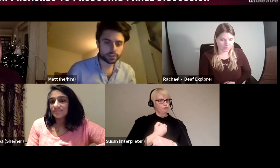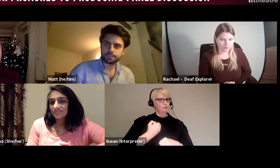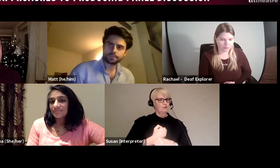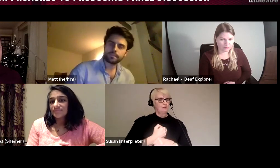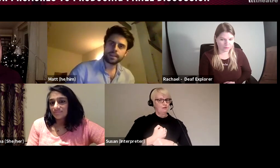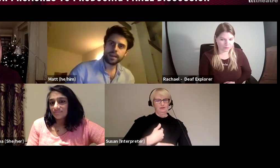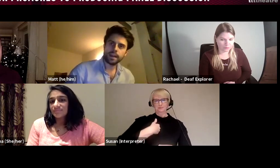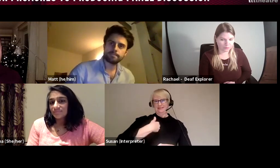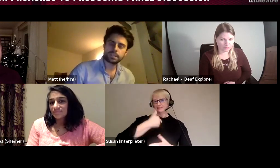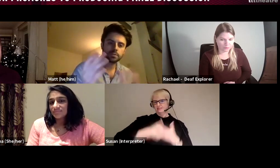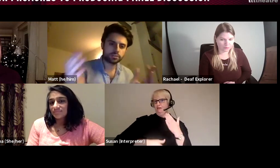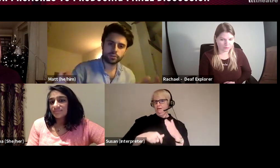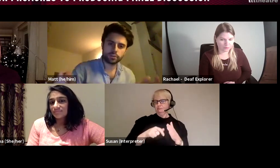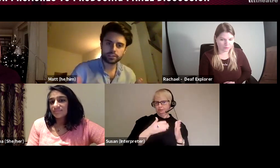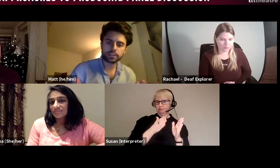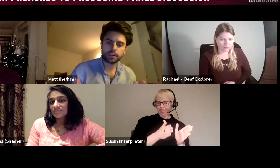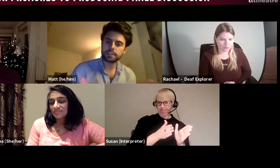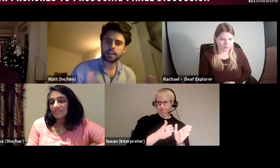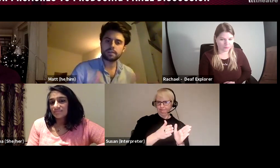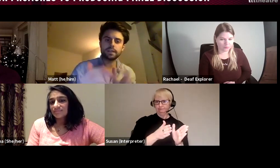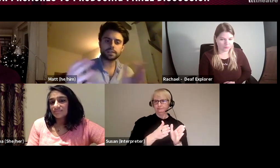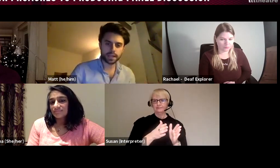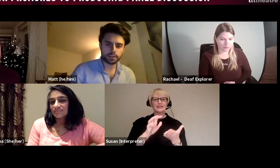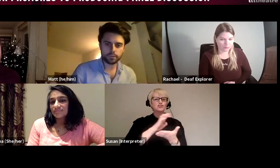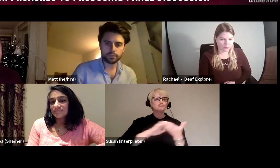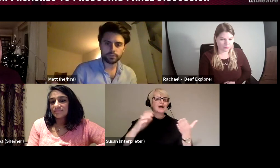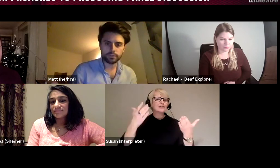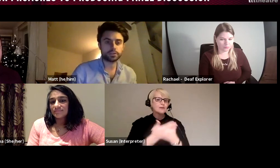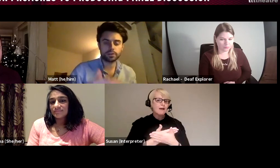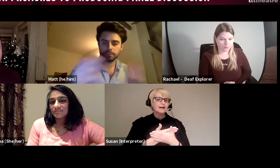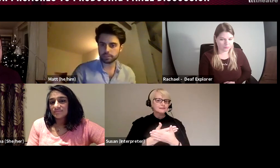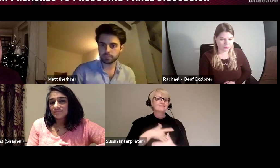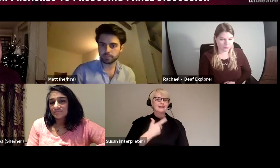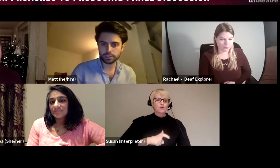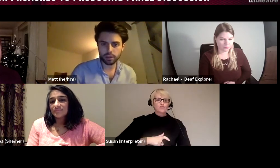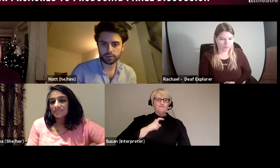out so doing scratch nights and then getting the confidence up to produce my own show and